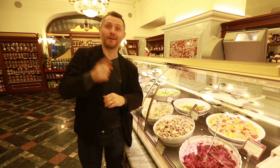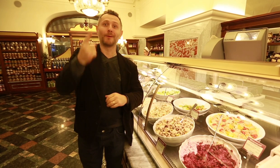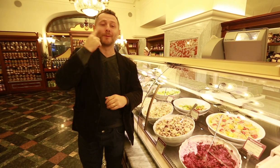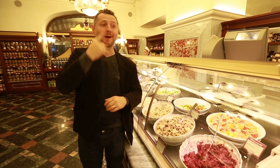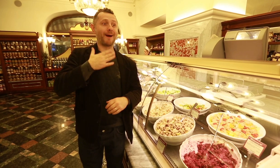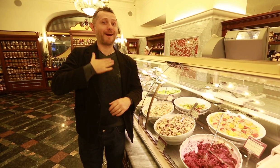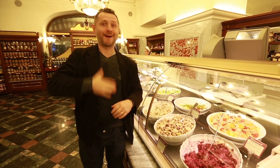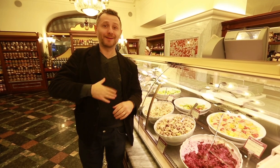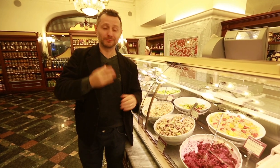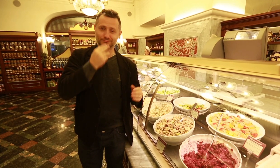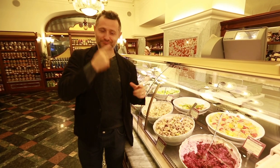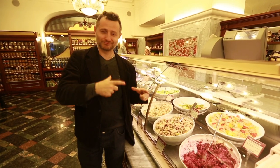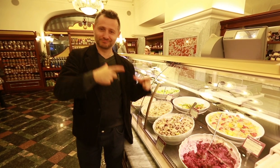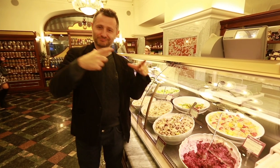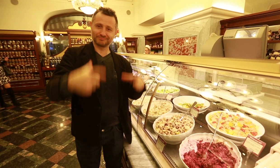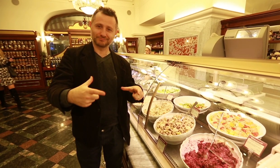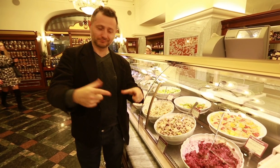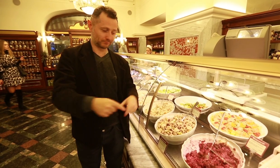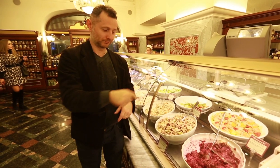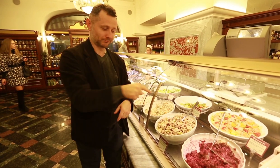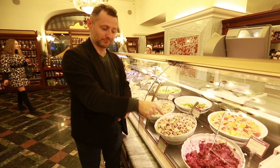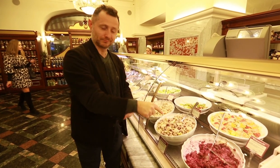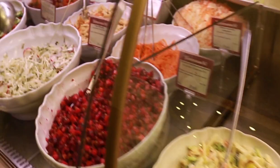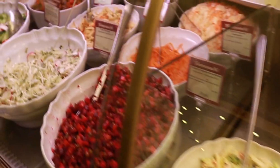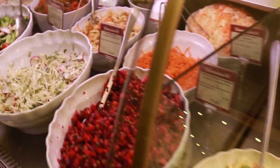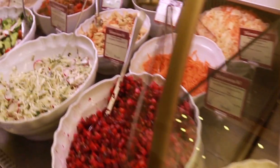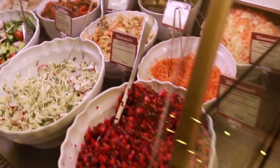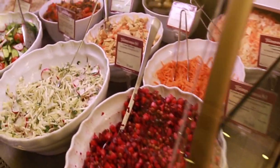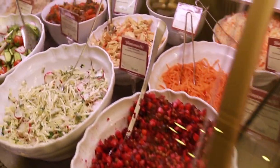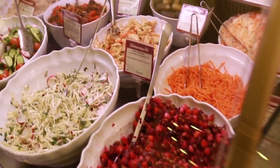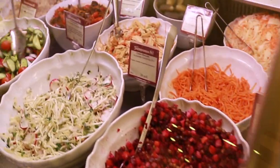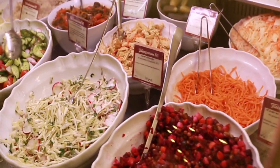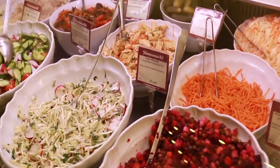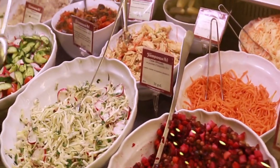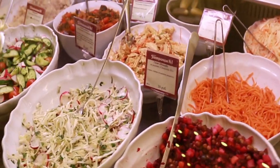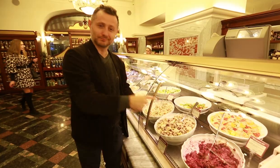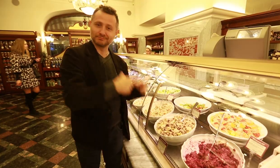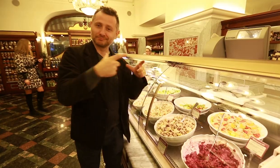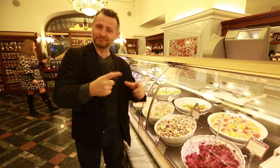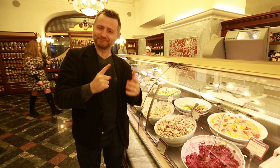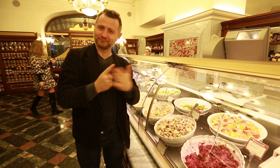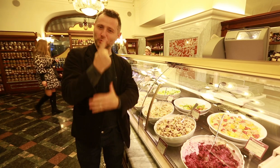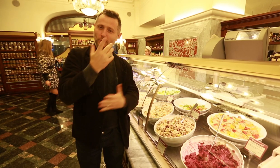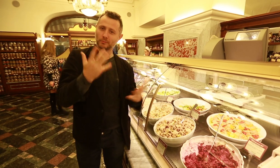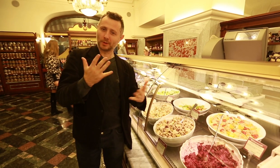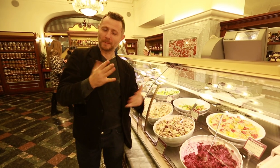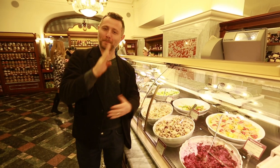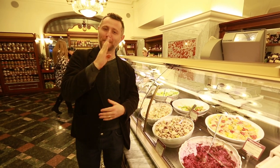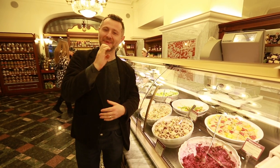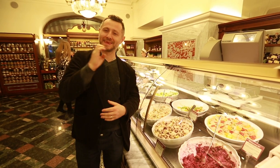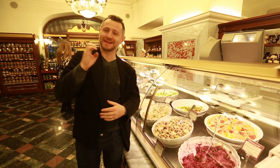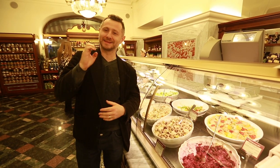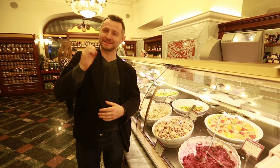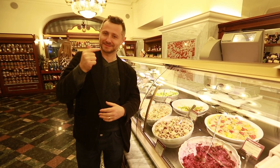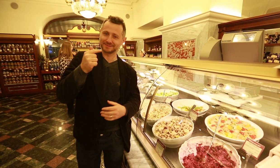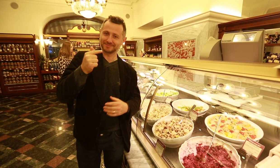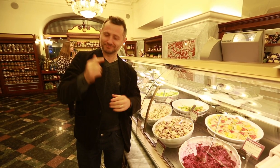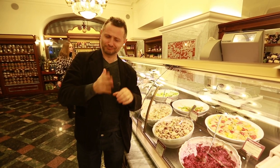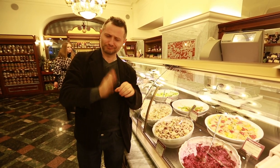at special events, birthdays or when visiting a friend’s home. This is beet salad, which is